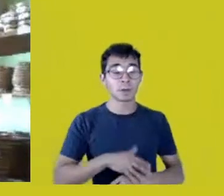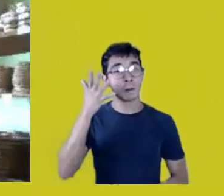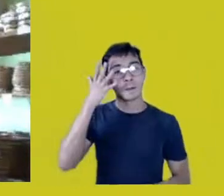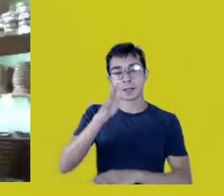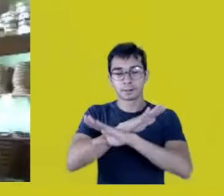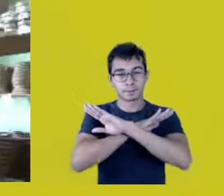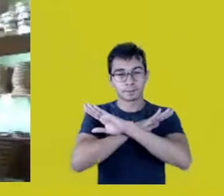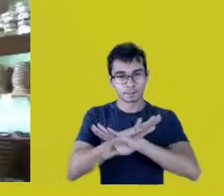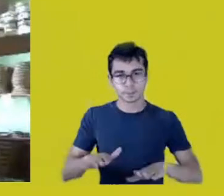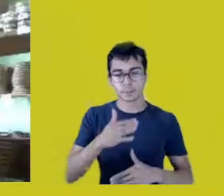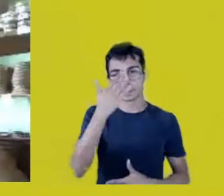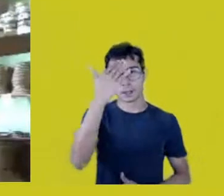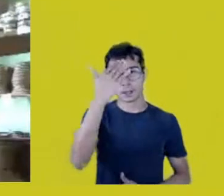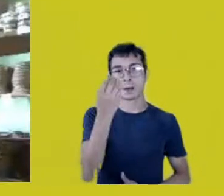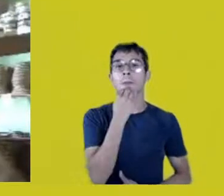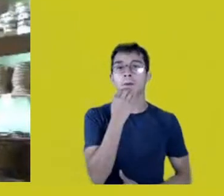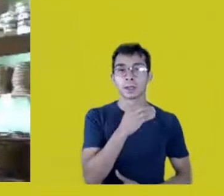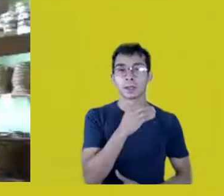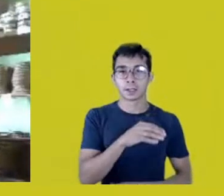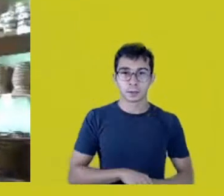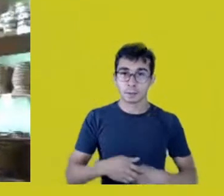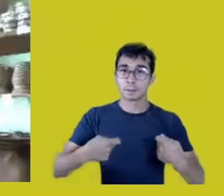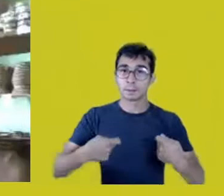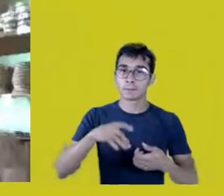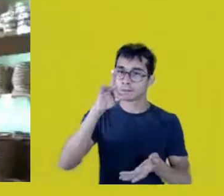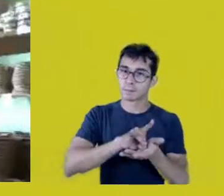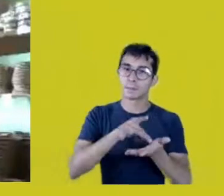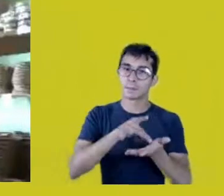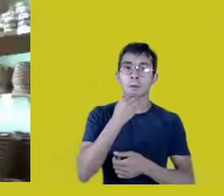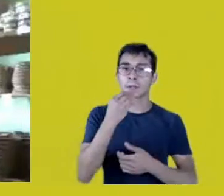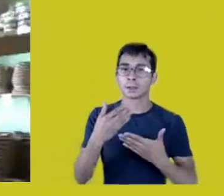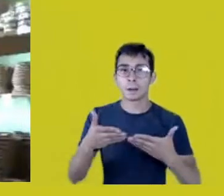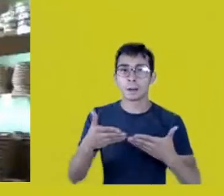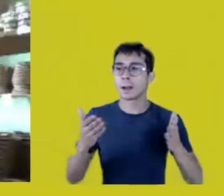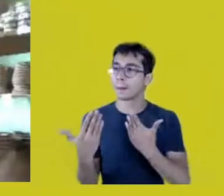We need spaces like this, even if they’re virtual.